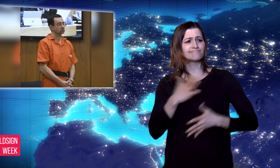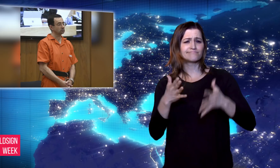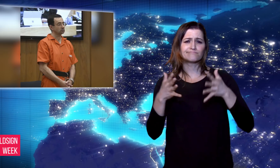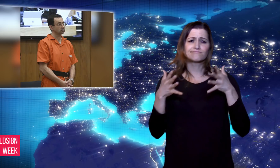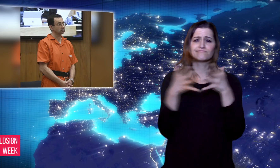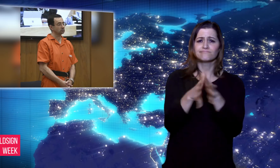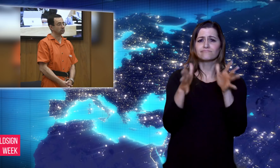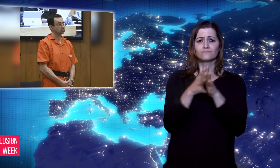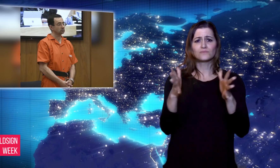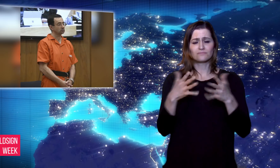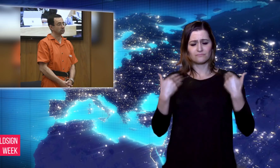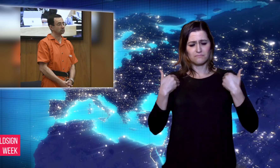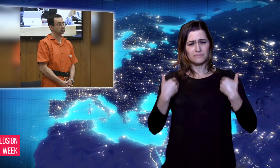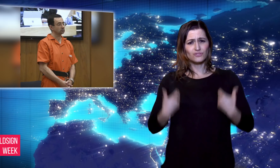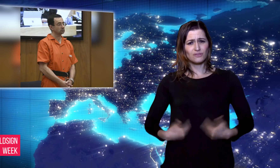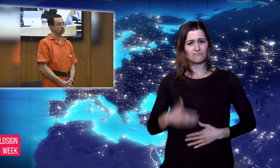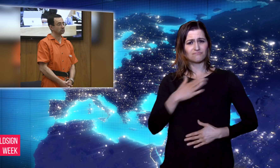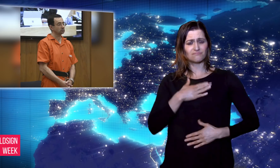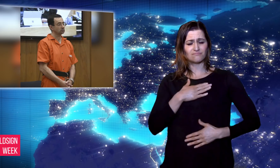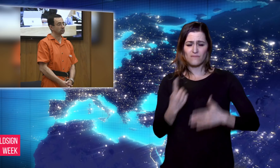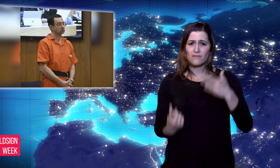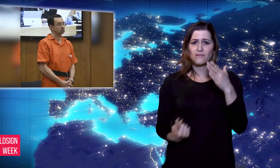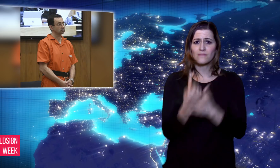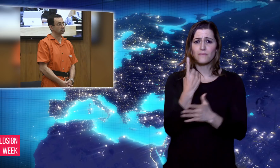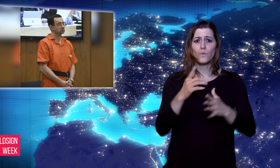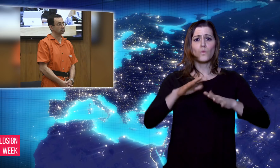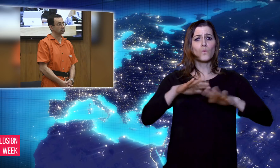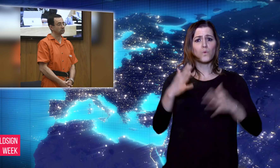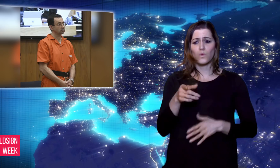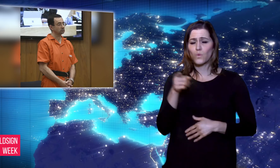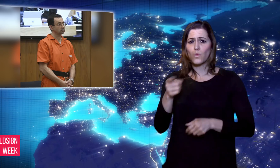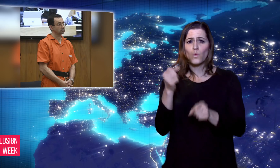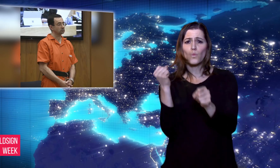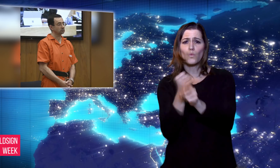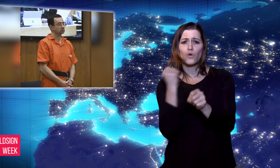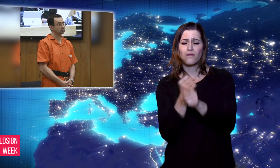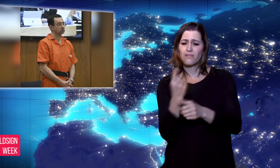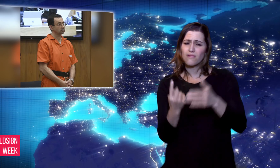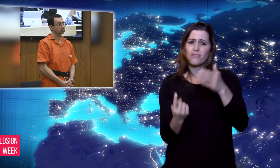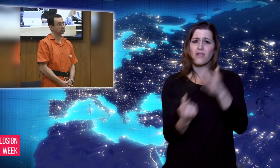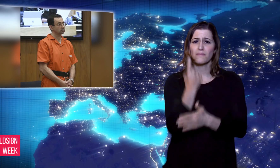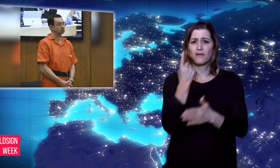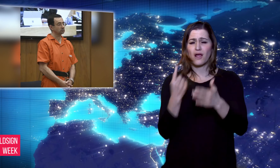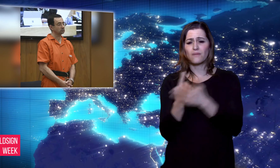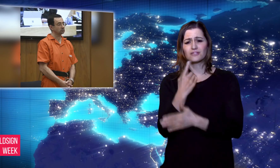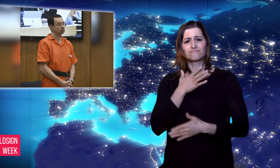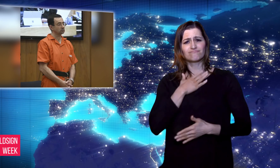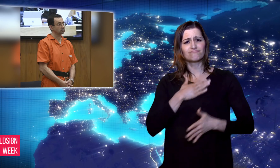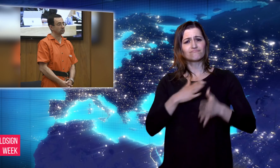actresses in Hollywood alleging sexual